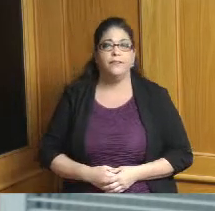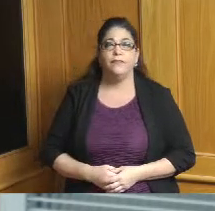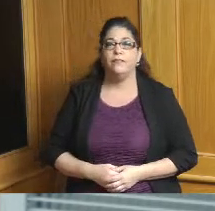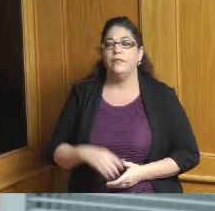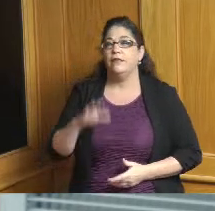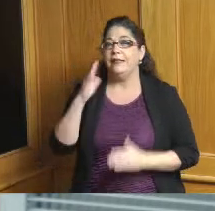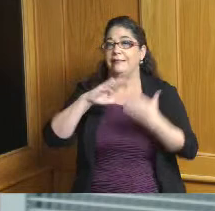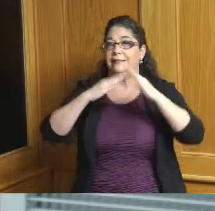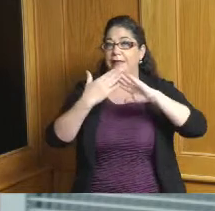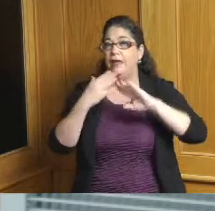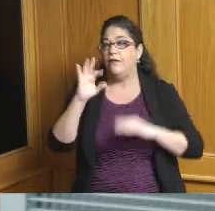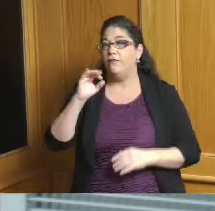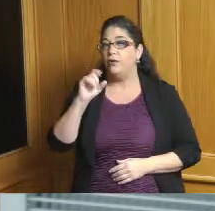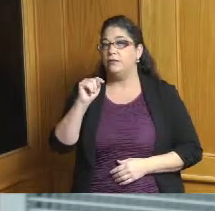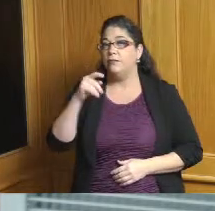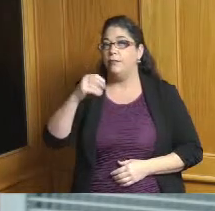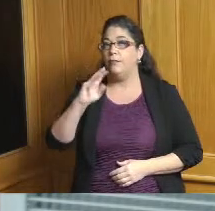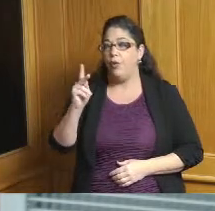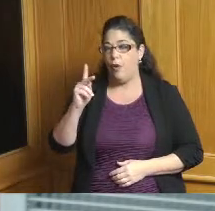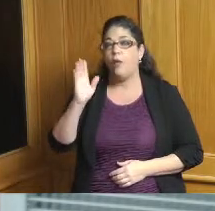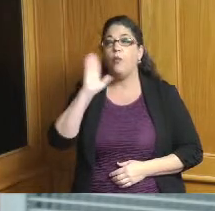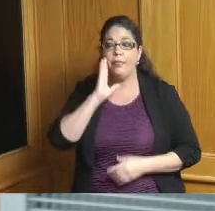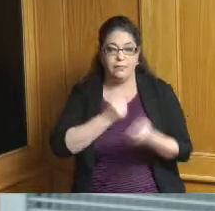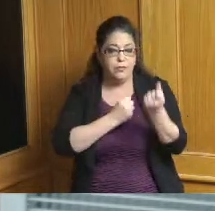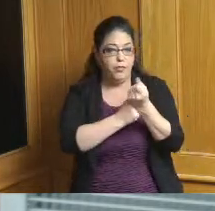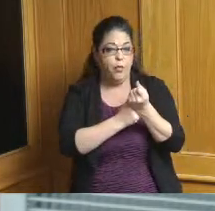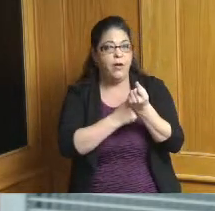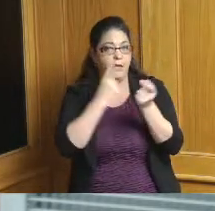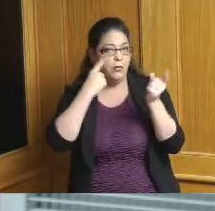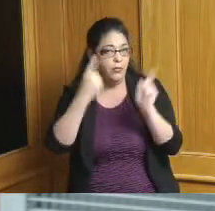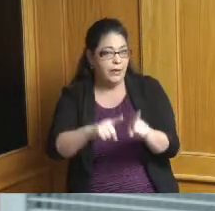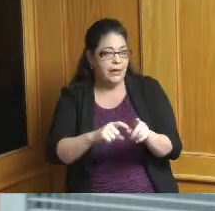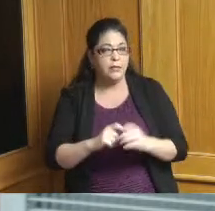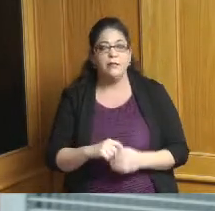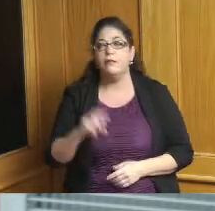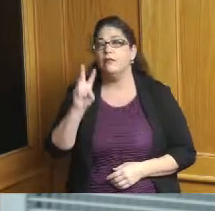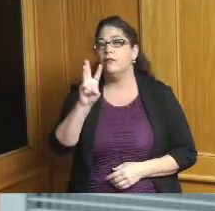agreement has passed a resolution to do that the Winton Hills Winton Woods schools and Great